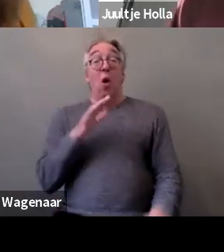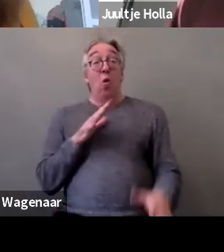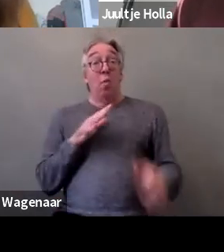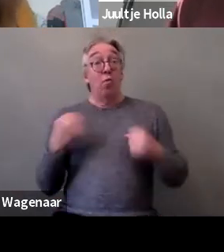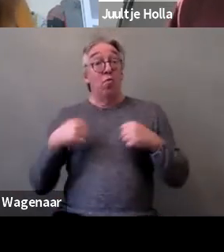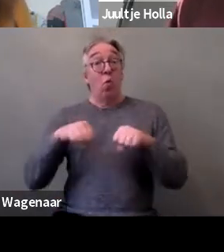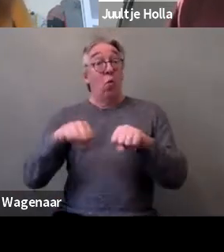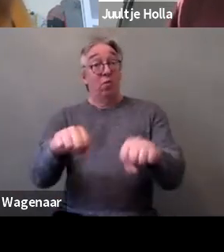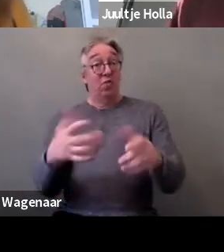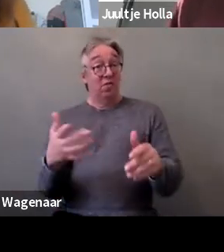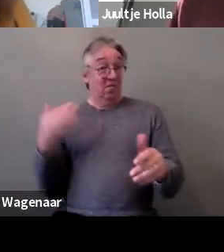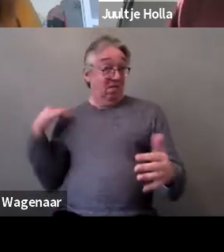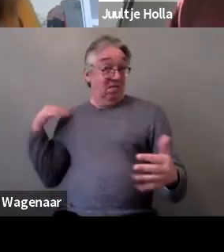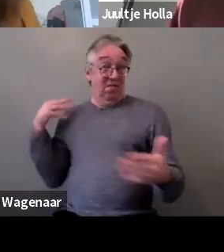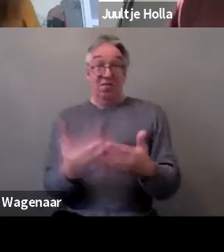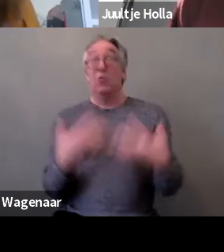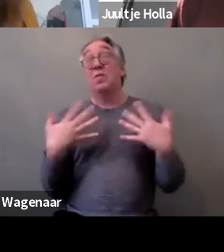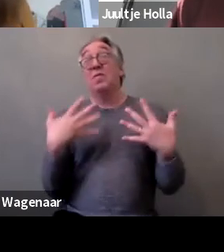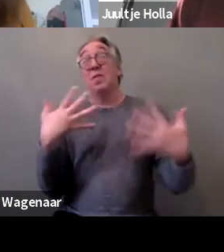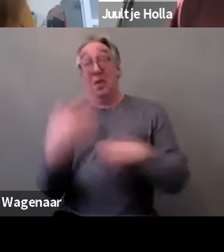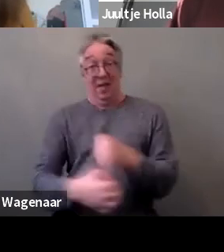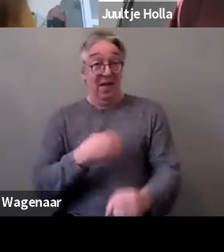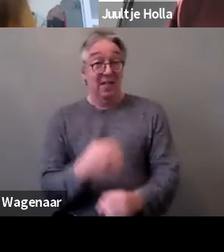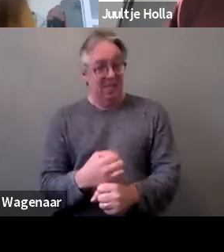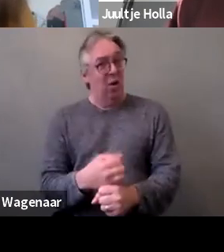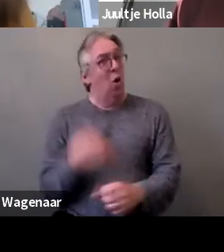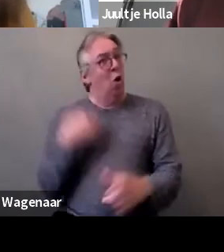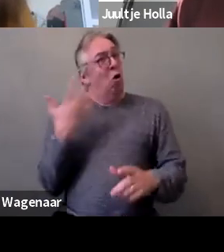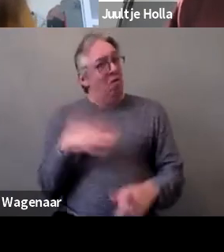We have some progress. Maybe it doesn't as fast as we to, but we did.